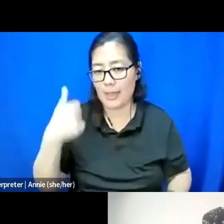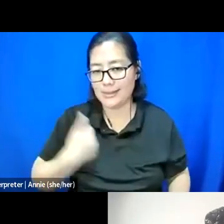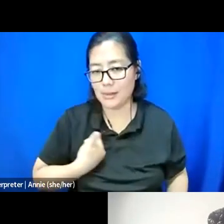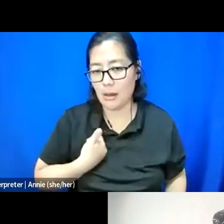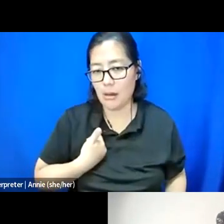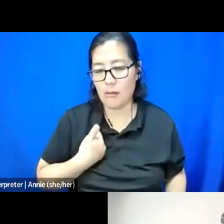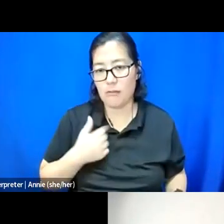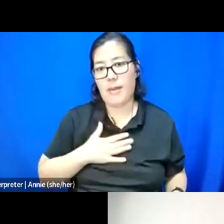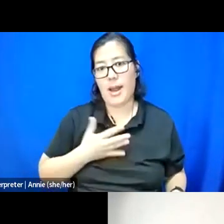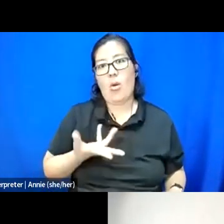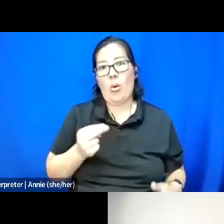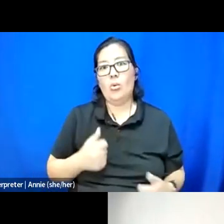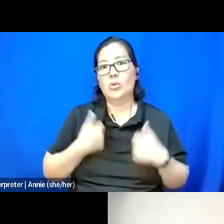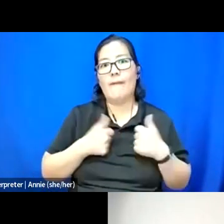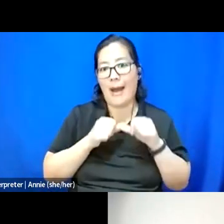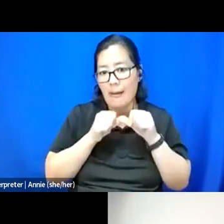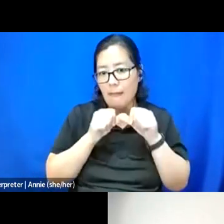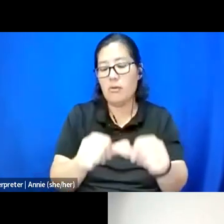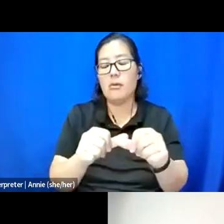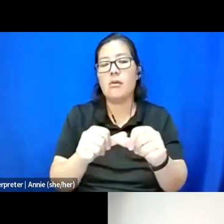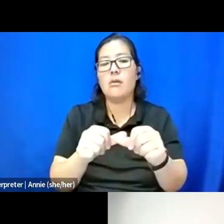survival is having a place to go to.